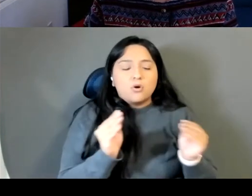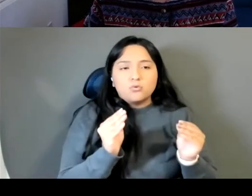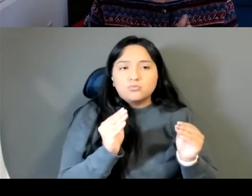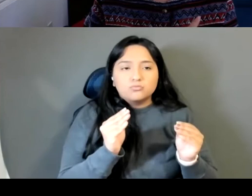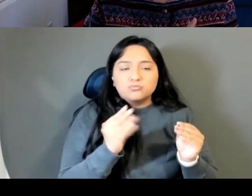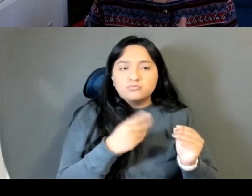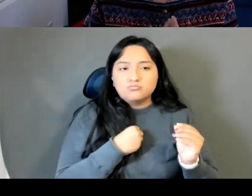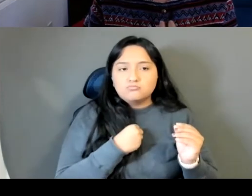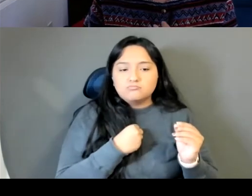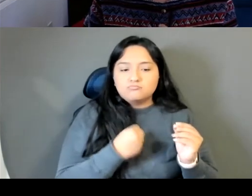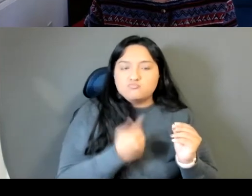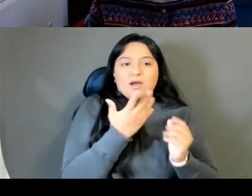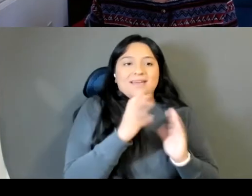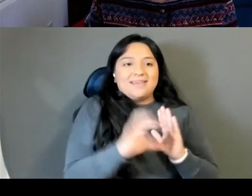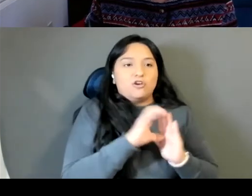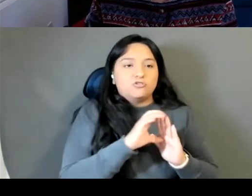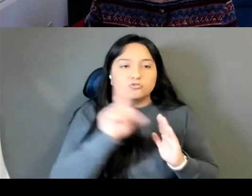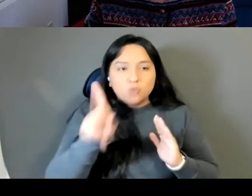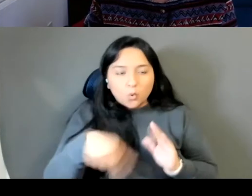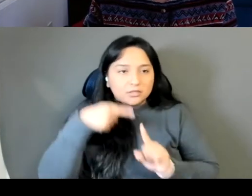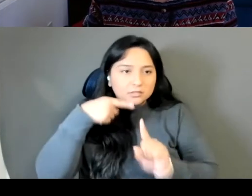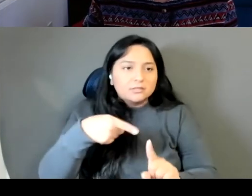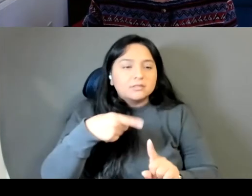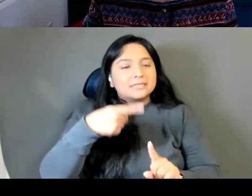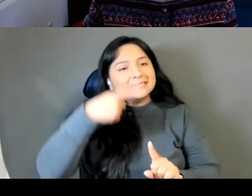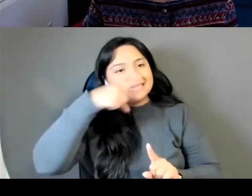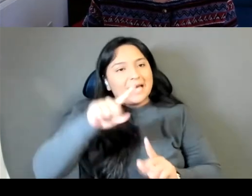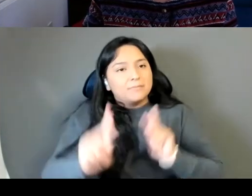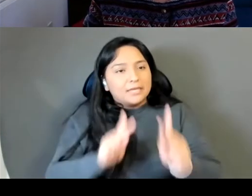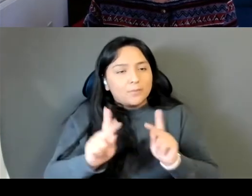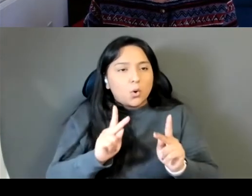I presume to think that our stories are interesting enough, maybe I presume too much because it